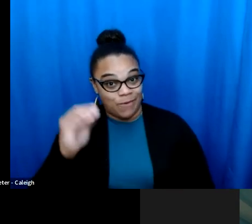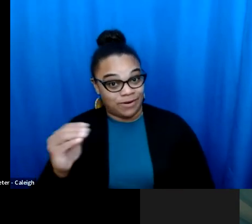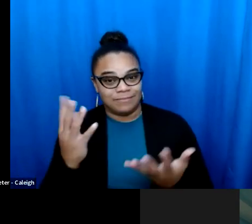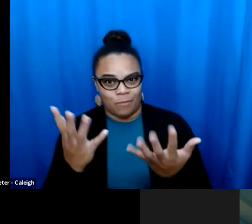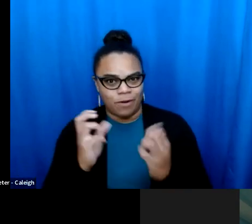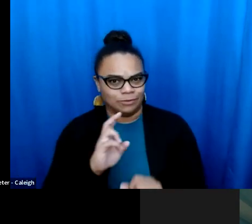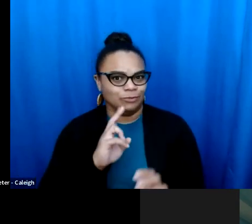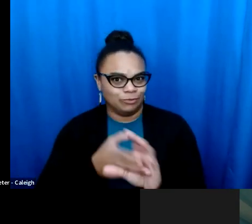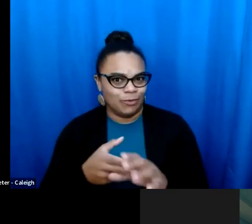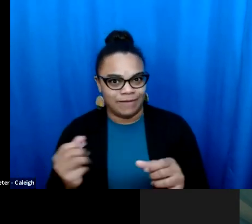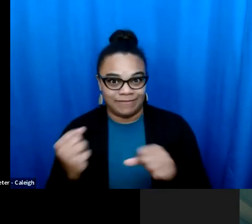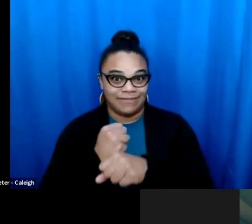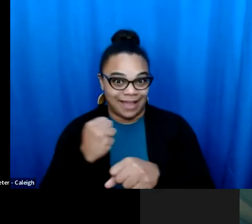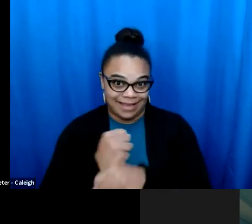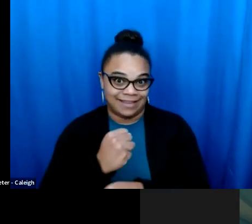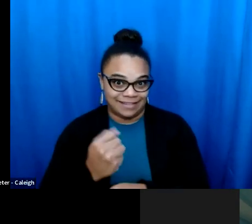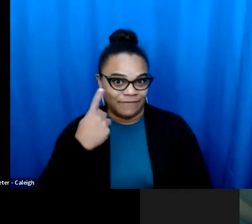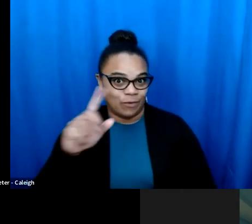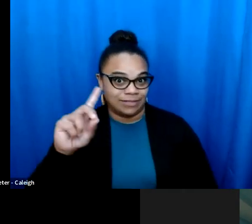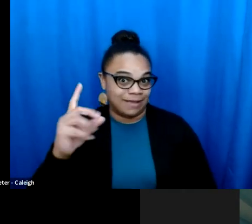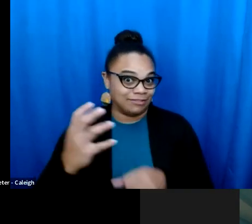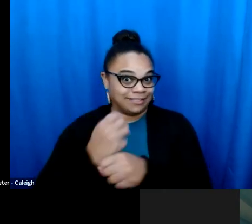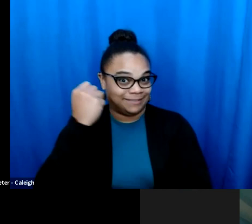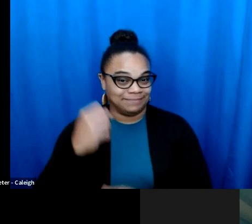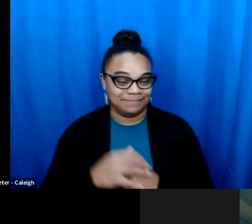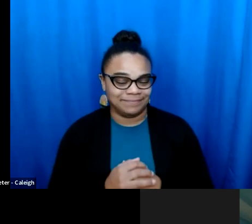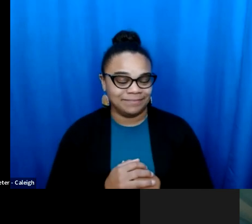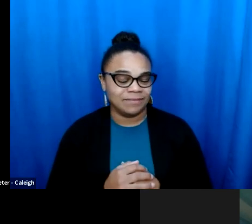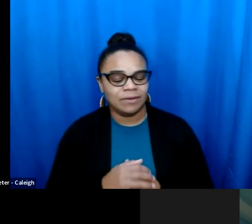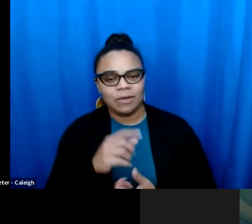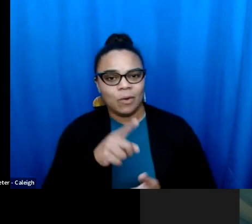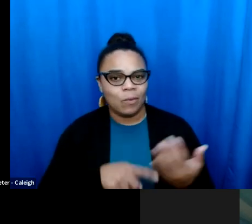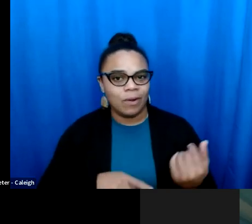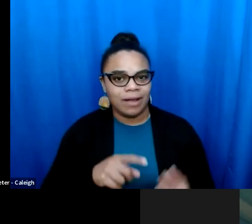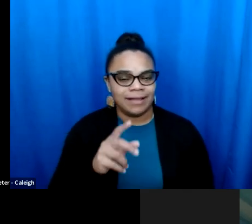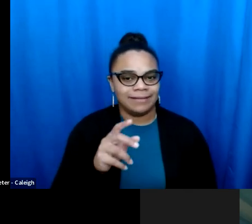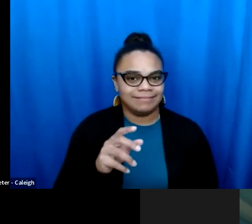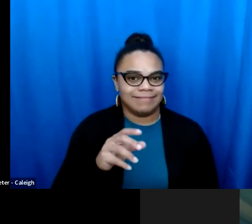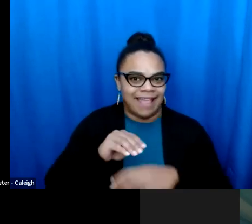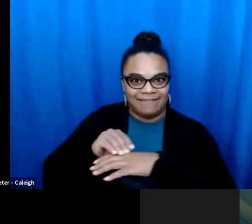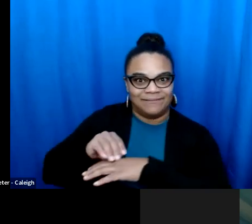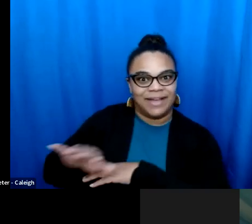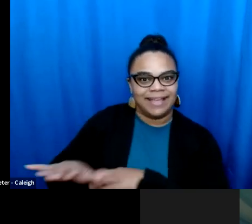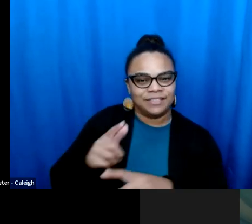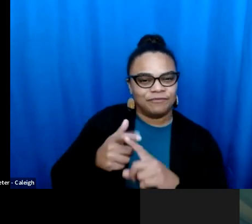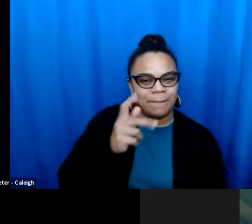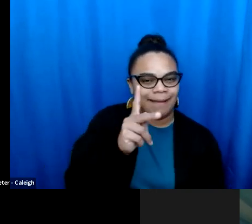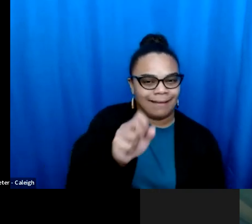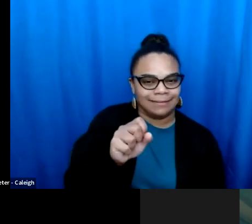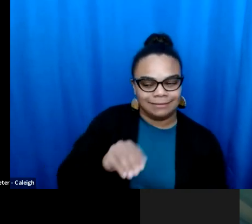Like that is so inspiring, and I think definitely, we, the people in Oregon won. I think definitely we, the people, in Oregon want to join in this fight for